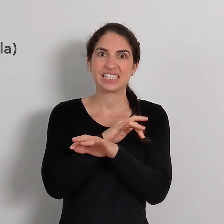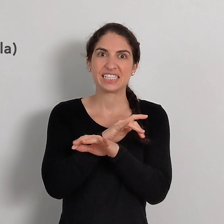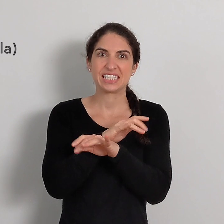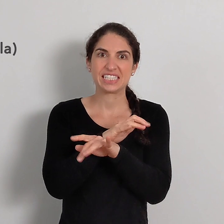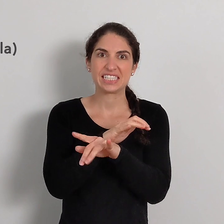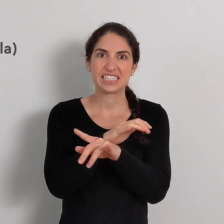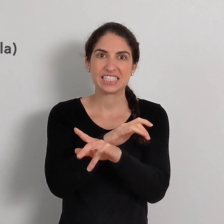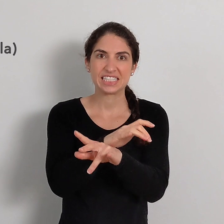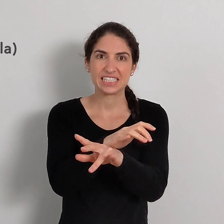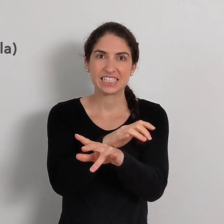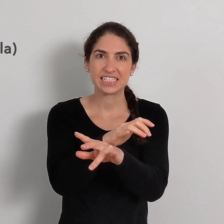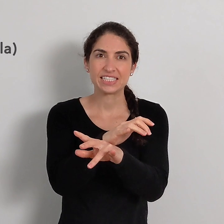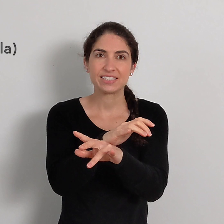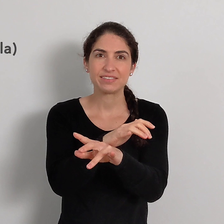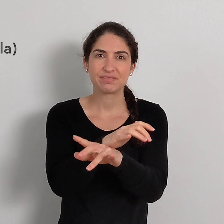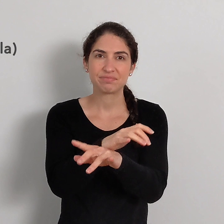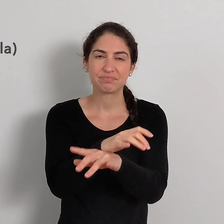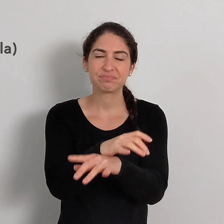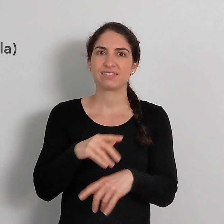SPIDER